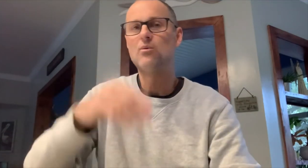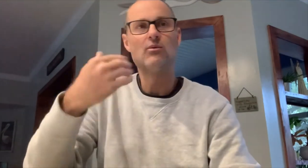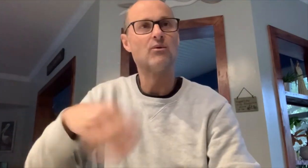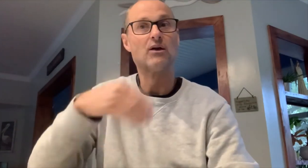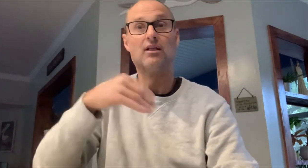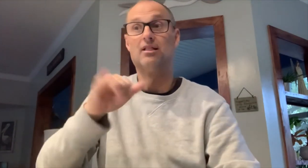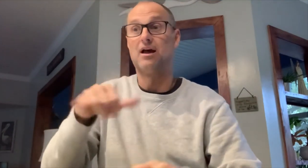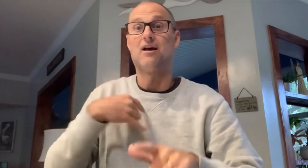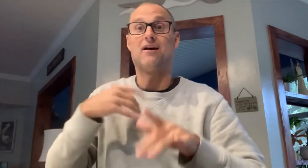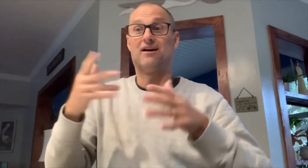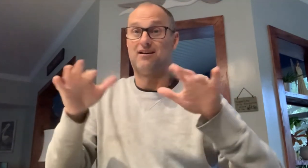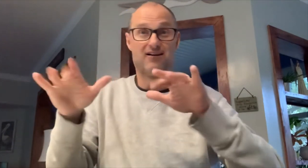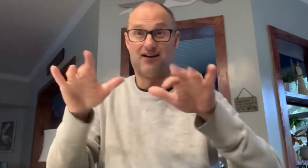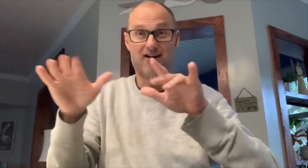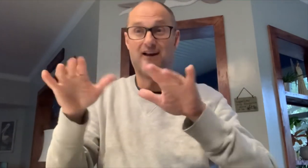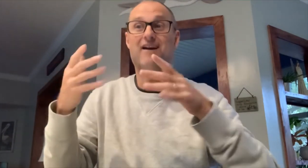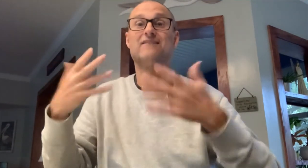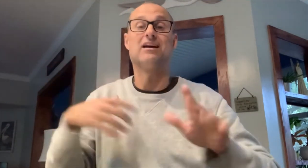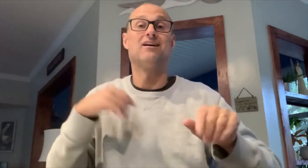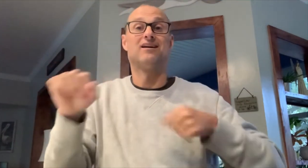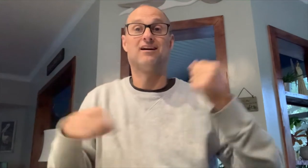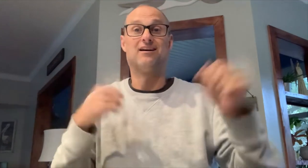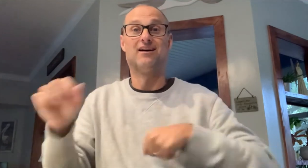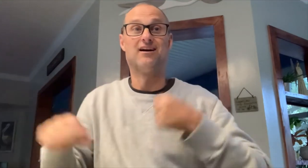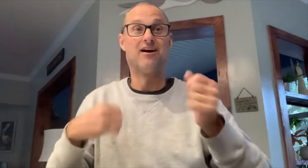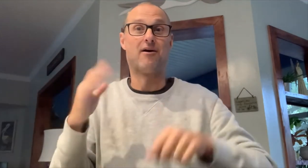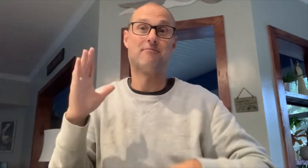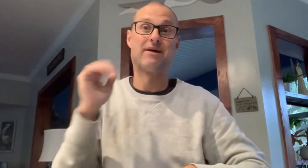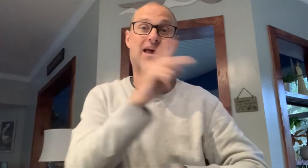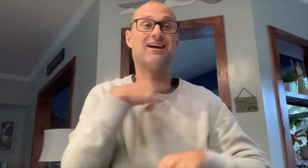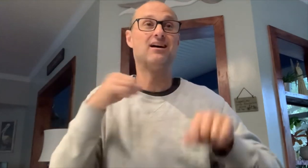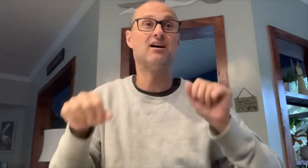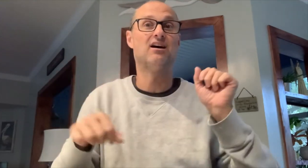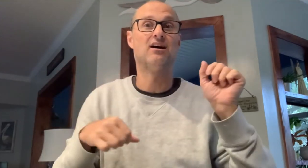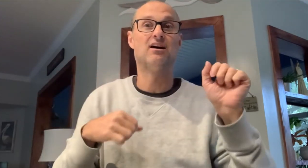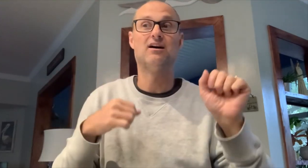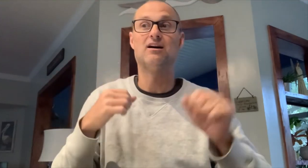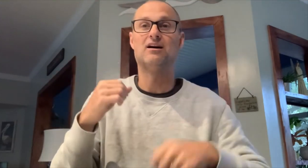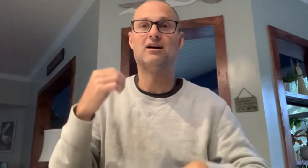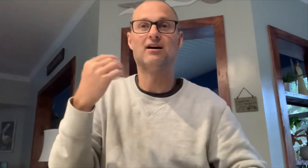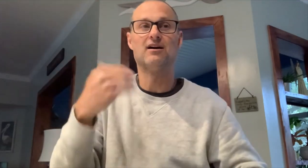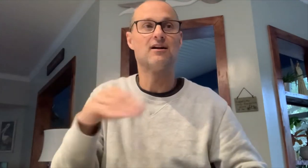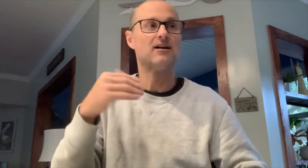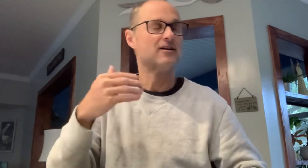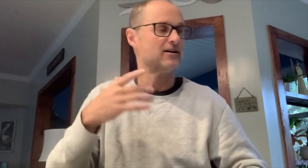After this experience, with my mind more clear, I was out kayaking one day and found myself